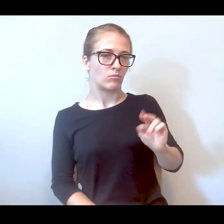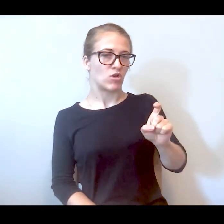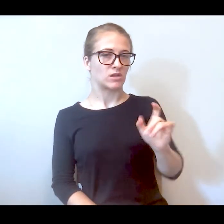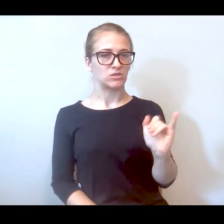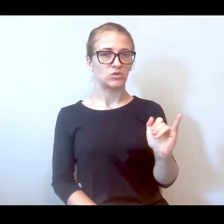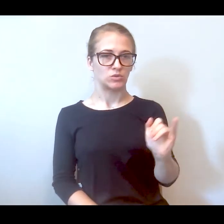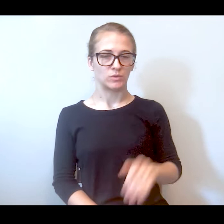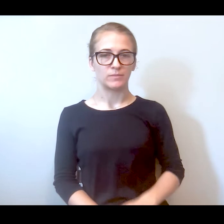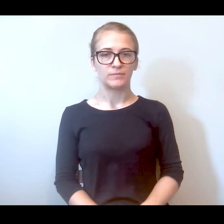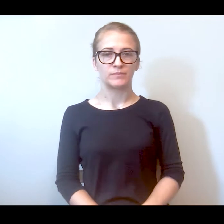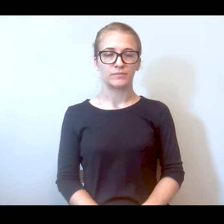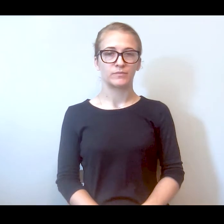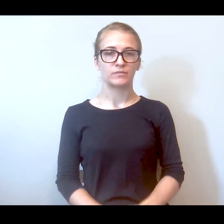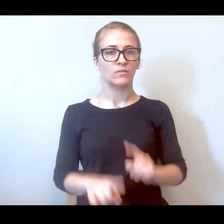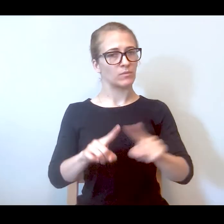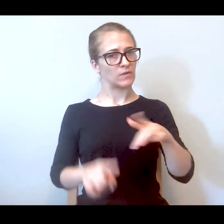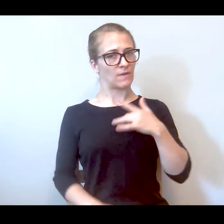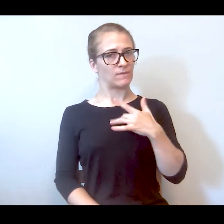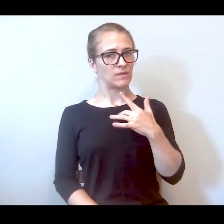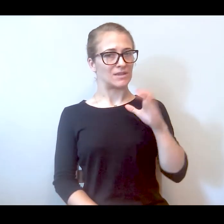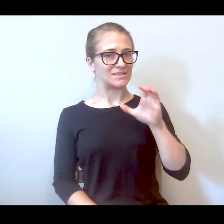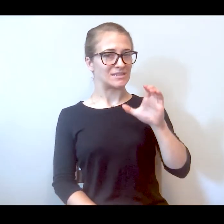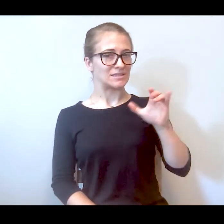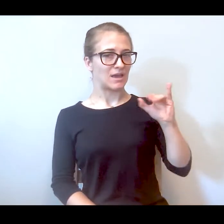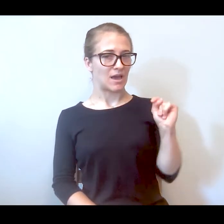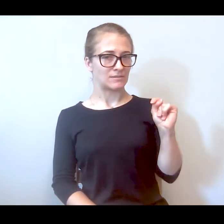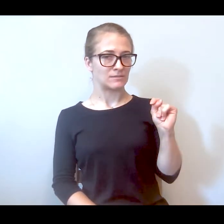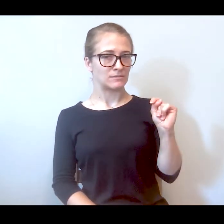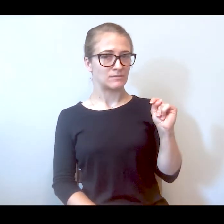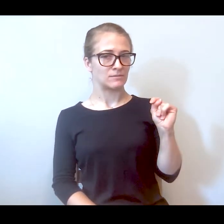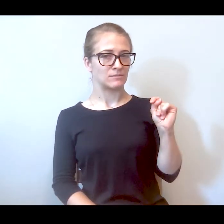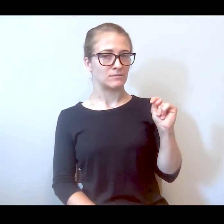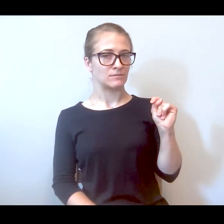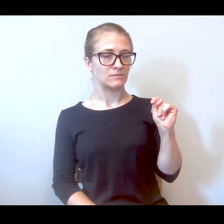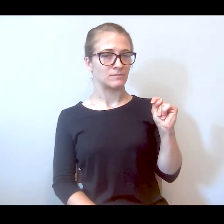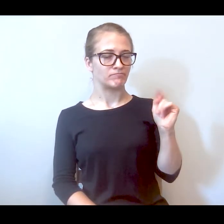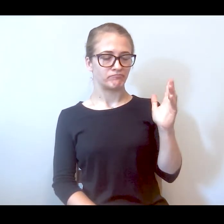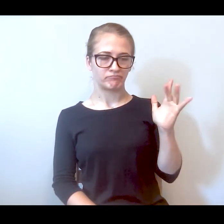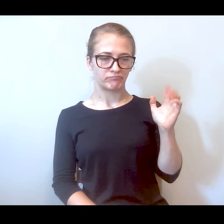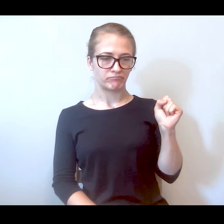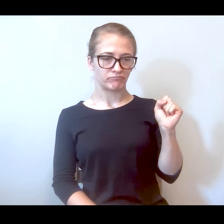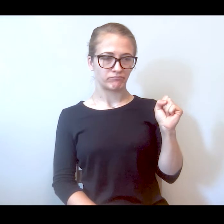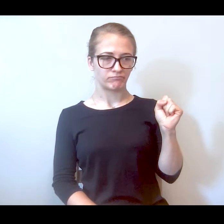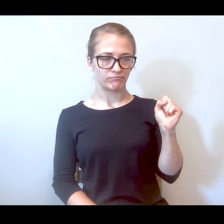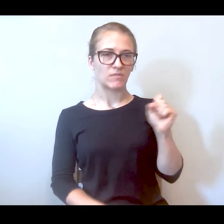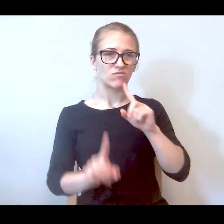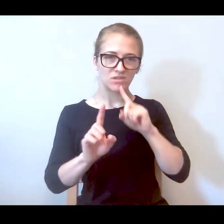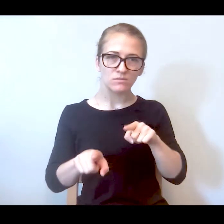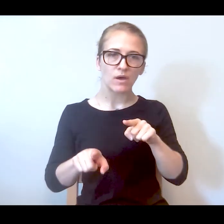But you feel like CCIT's response would be better.